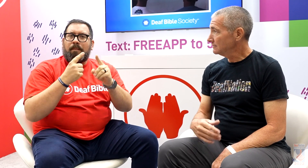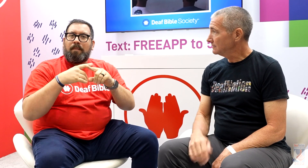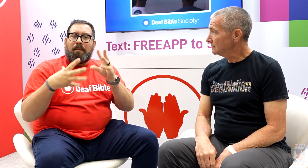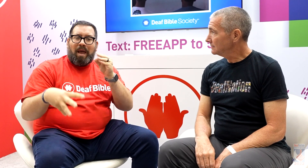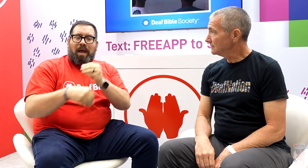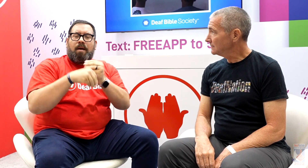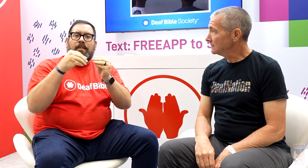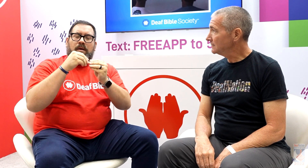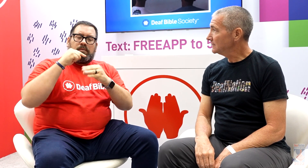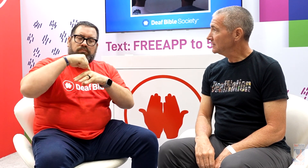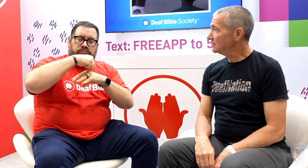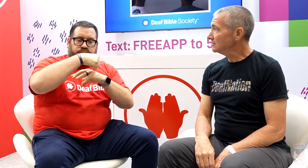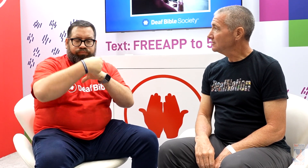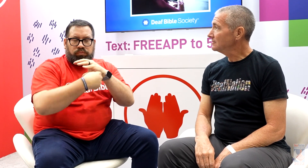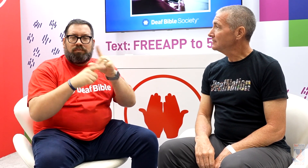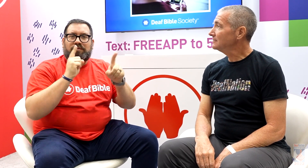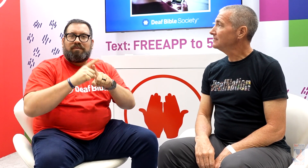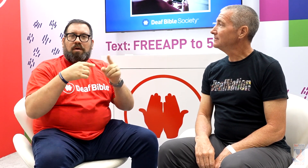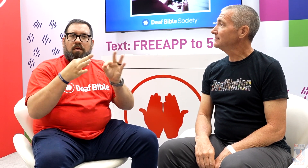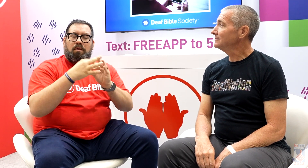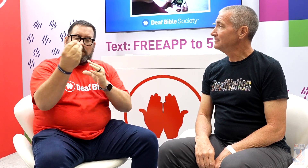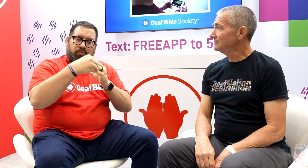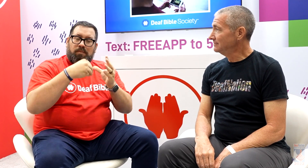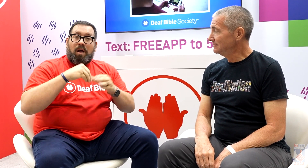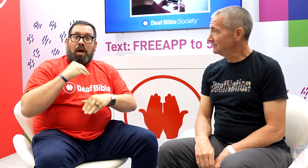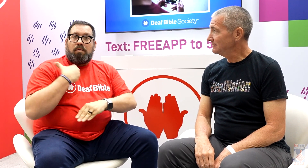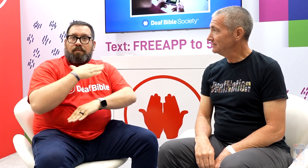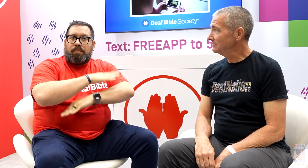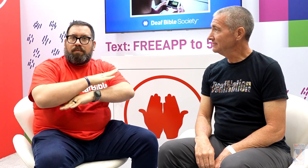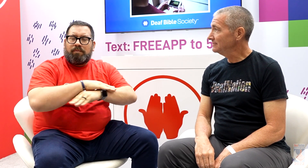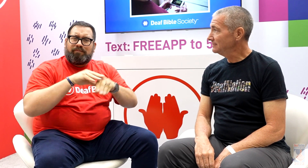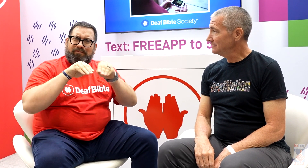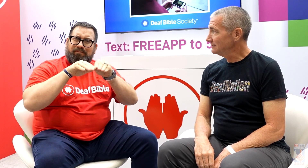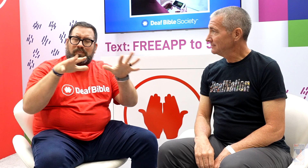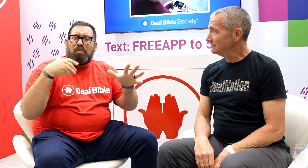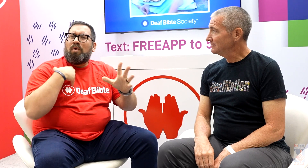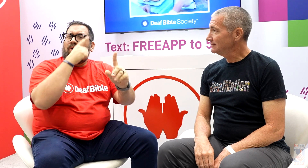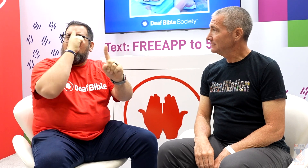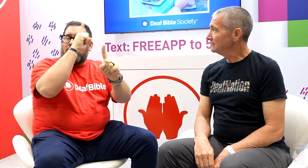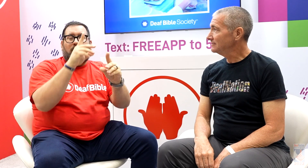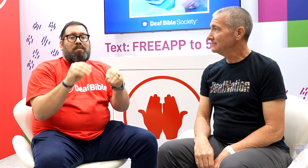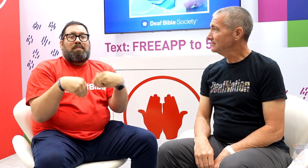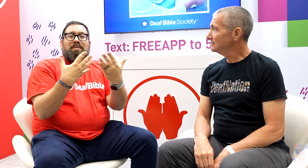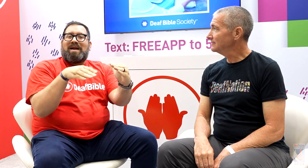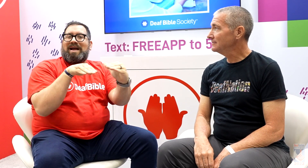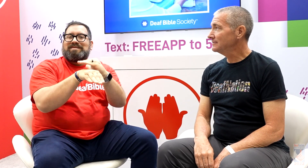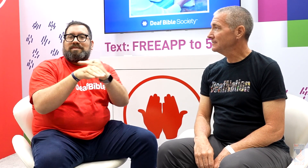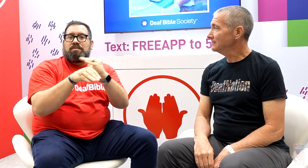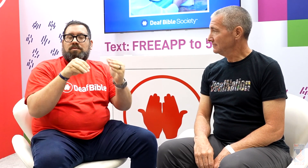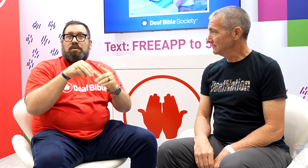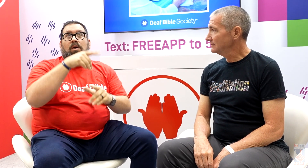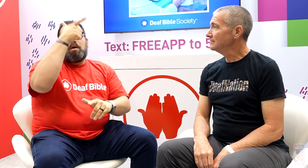we’re adding more and more languages. Our goal is to provide access to